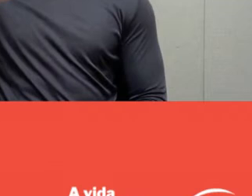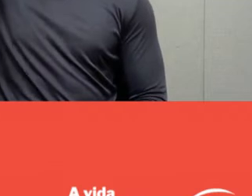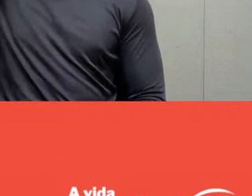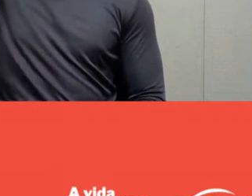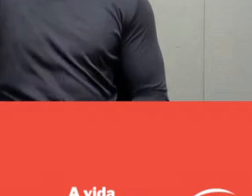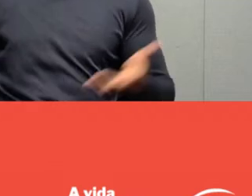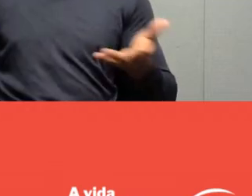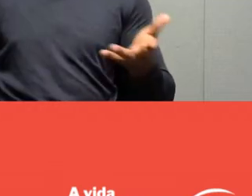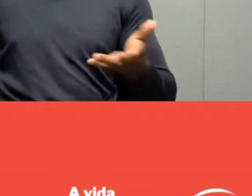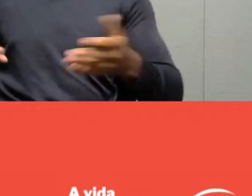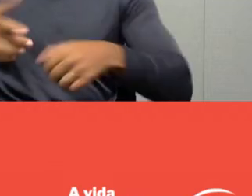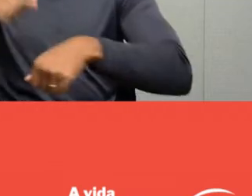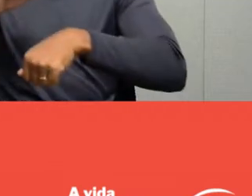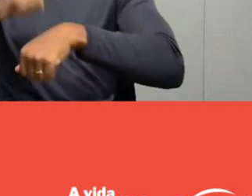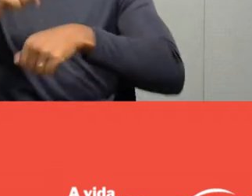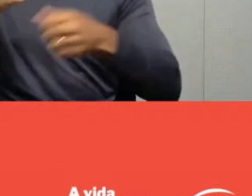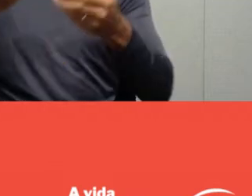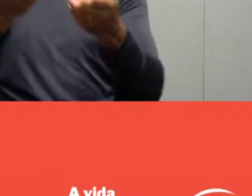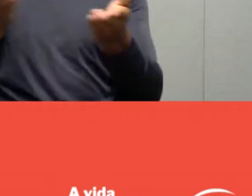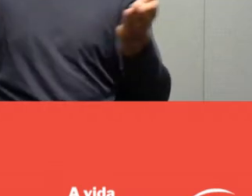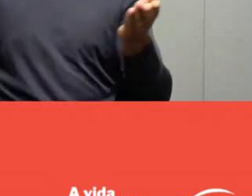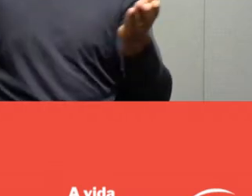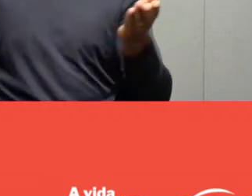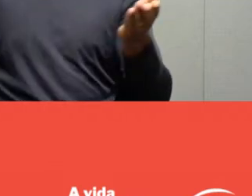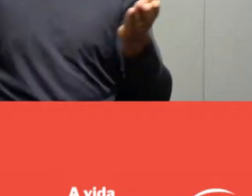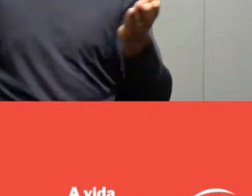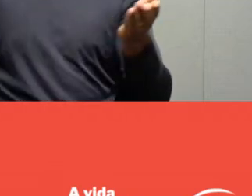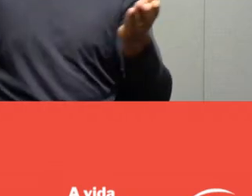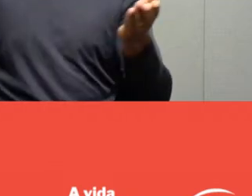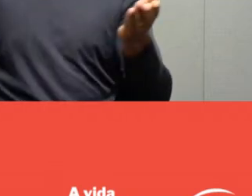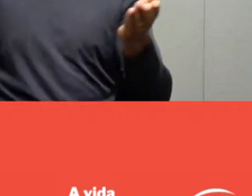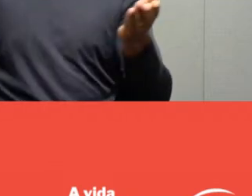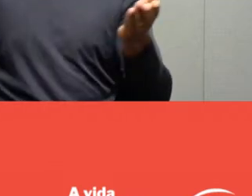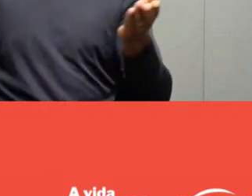I would like to express a special thanks on behalf of our managing director,